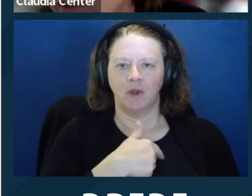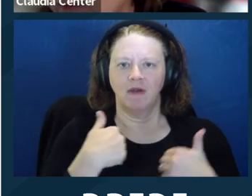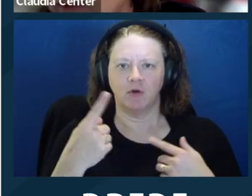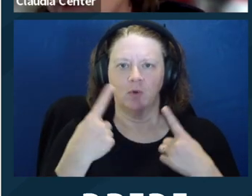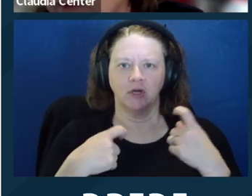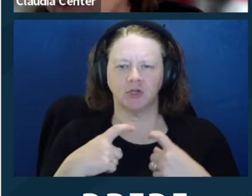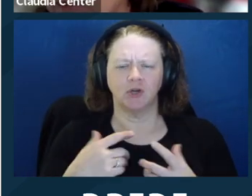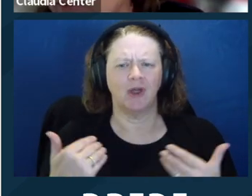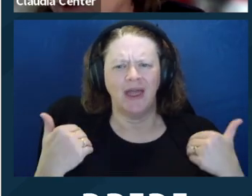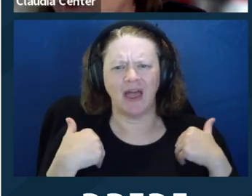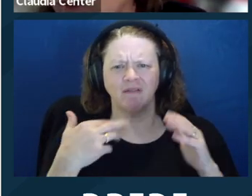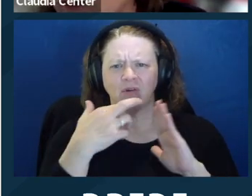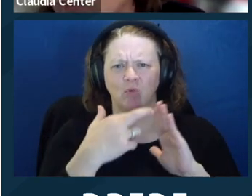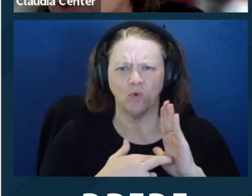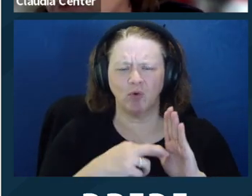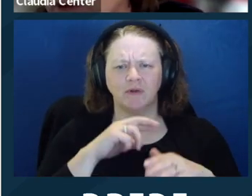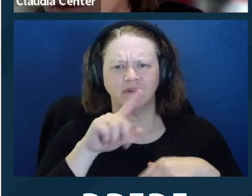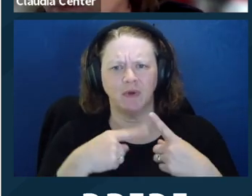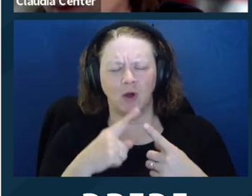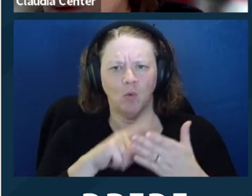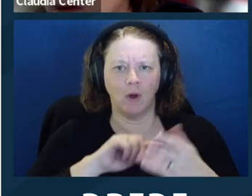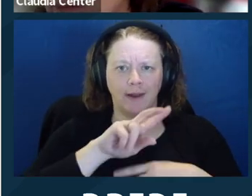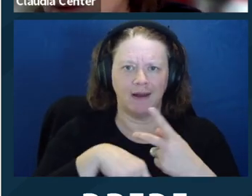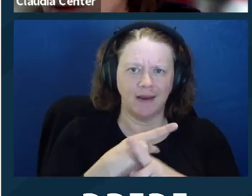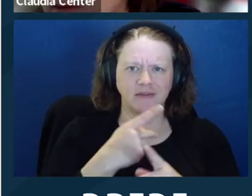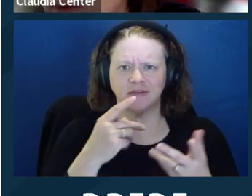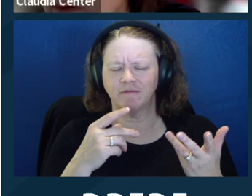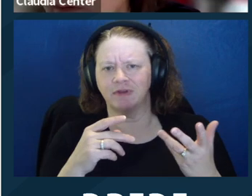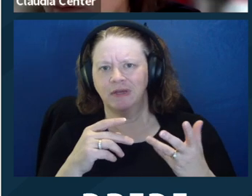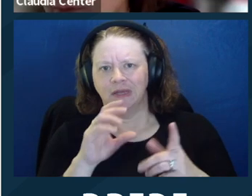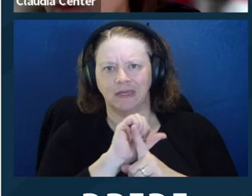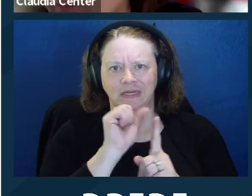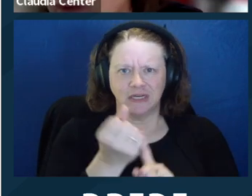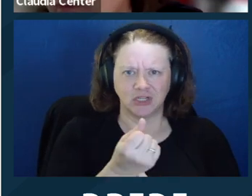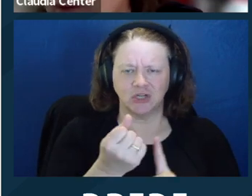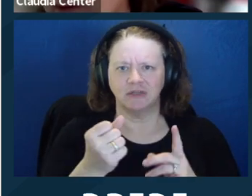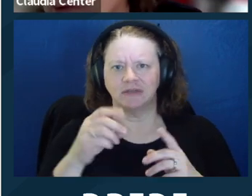the presence of a third party appropriate? I'm thinking, for example, of the difference